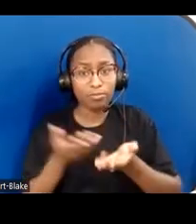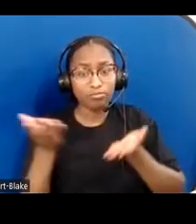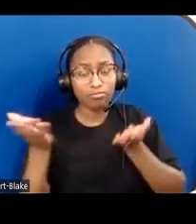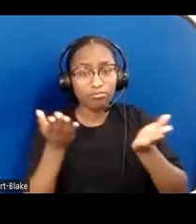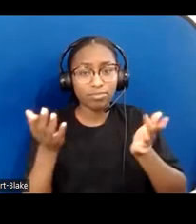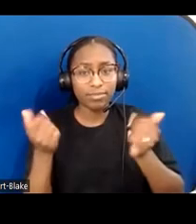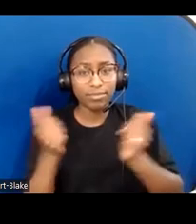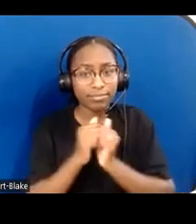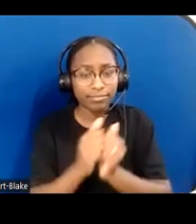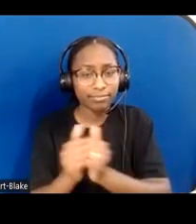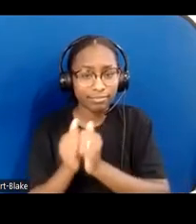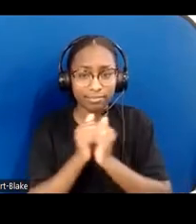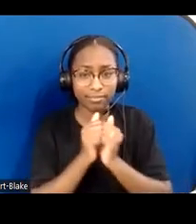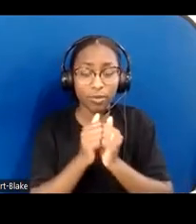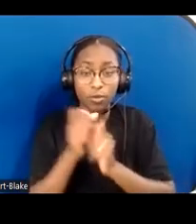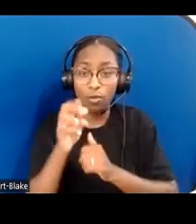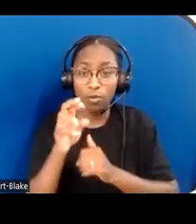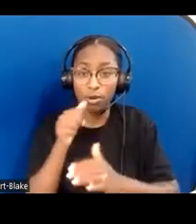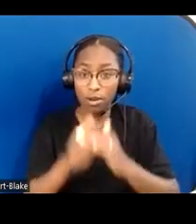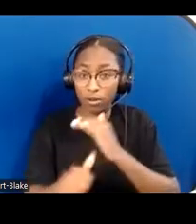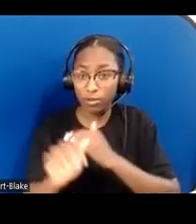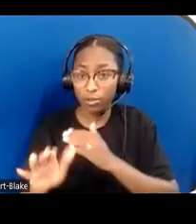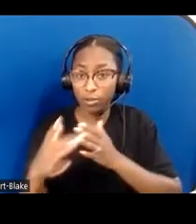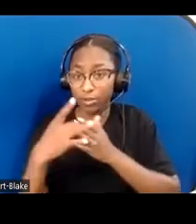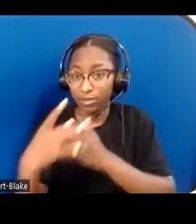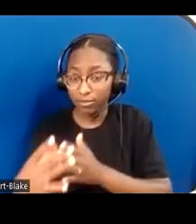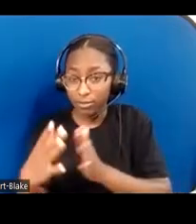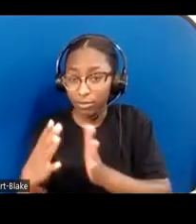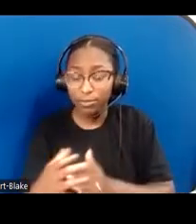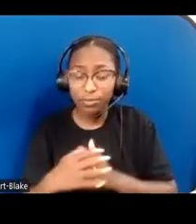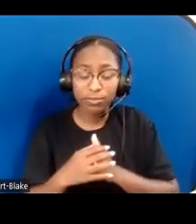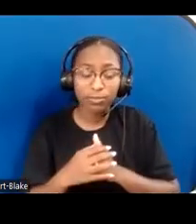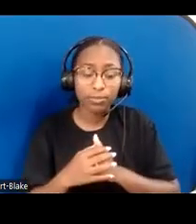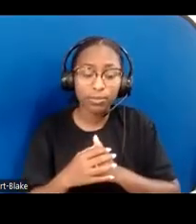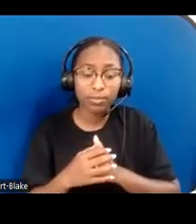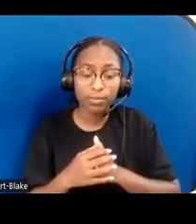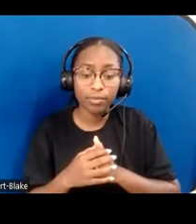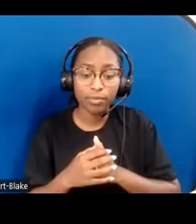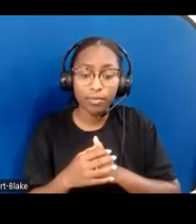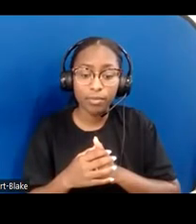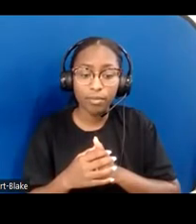How counter this is to our society, in which the powerful are expected to be the leaders—